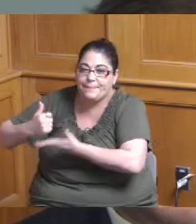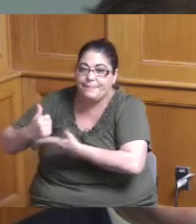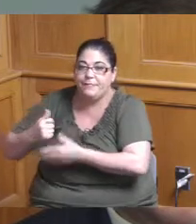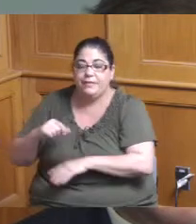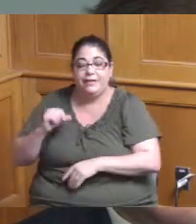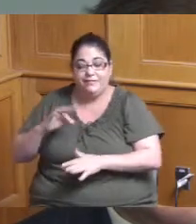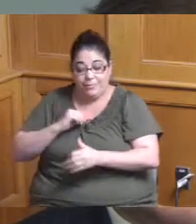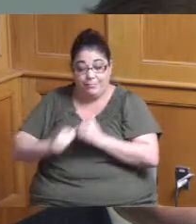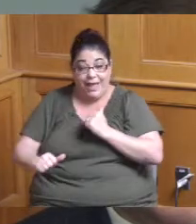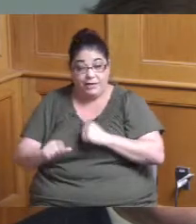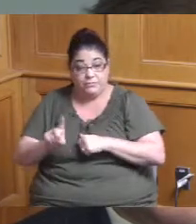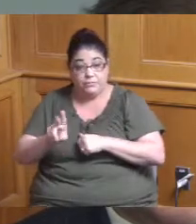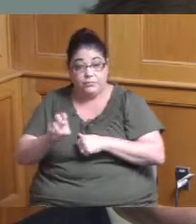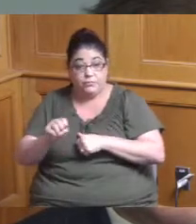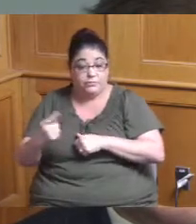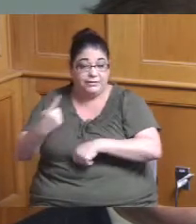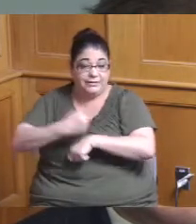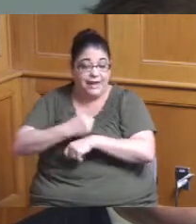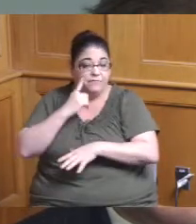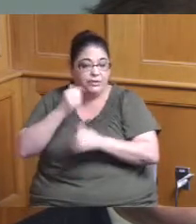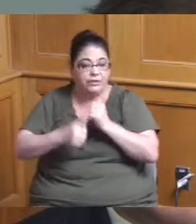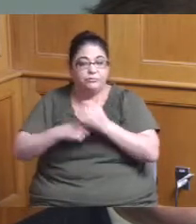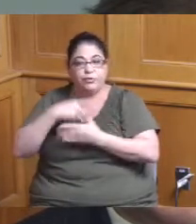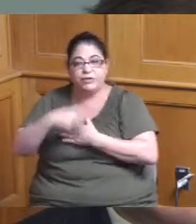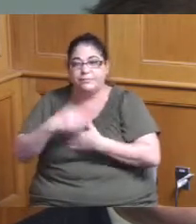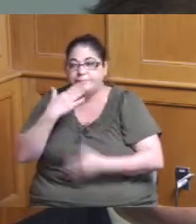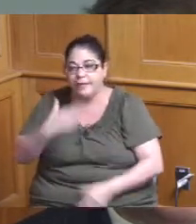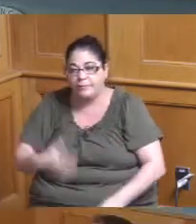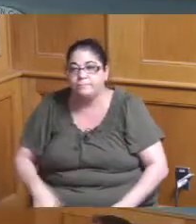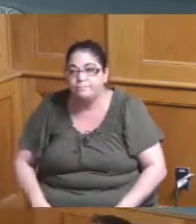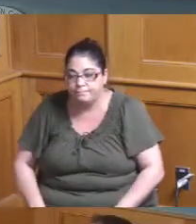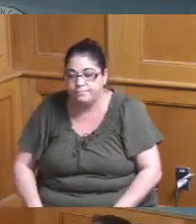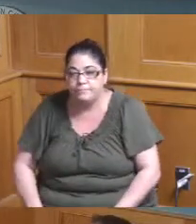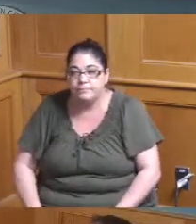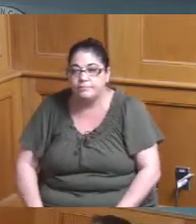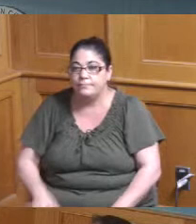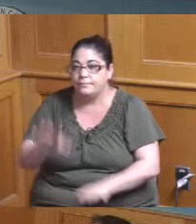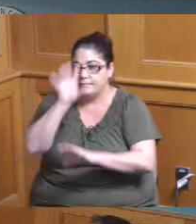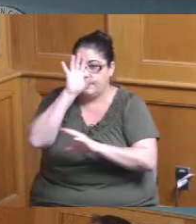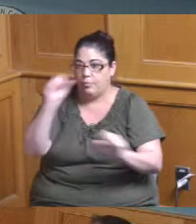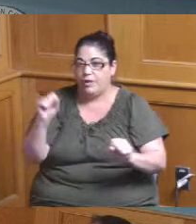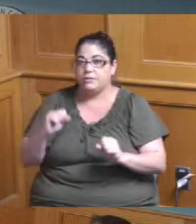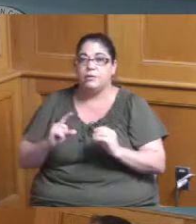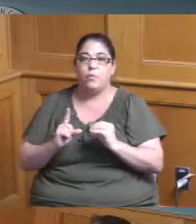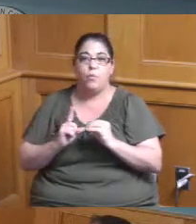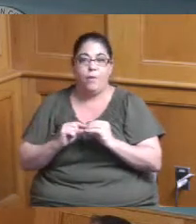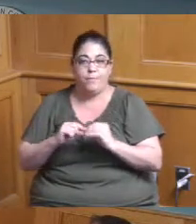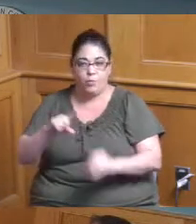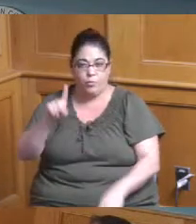on a project by project basis so okay thanks Diana thank you one additional question what's